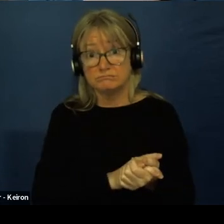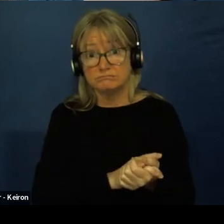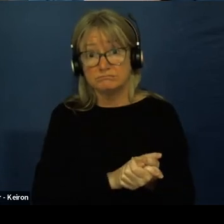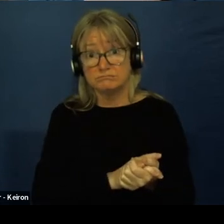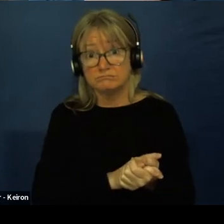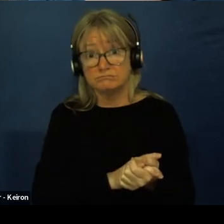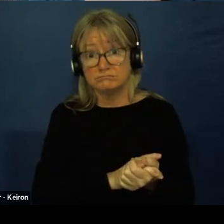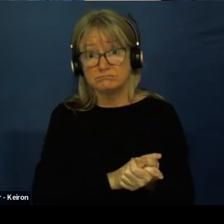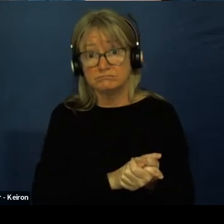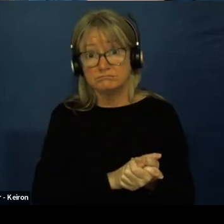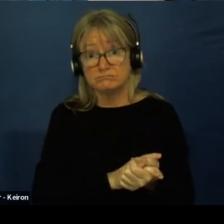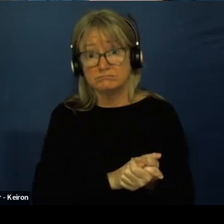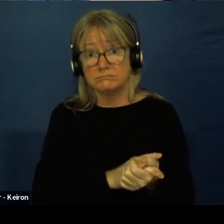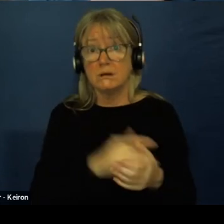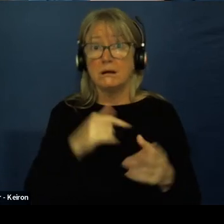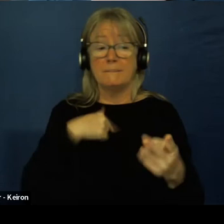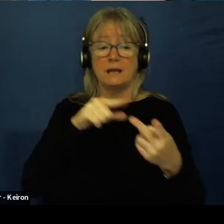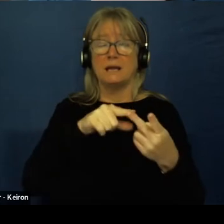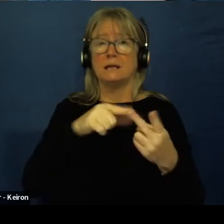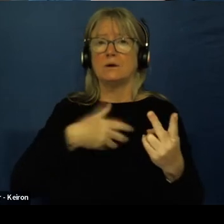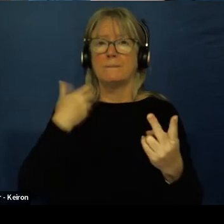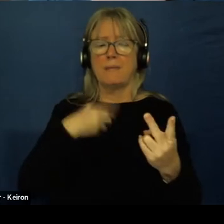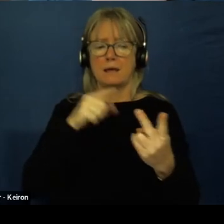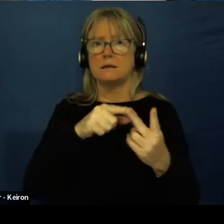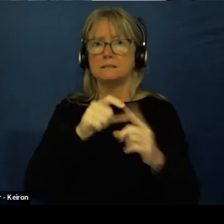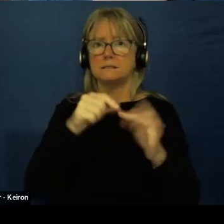and complained to the Department of Education.